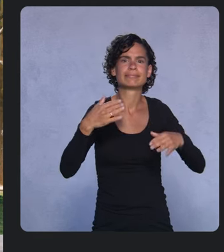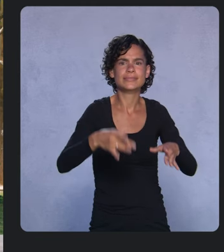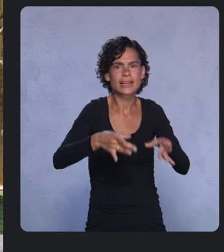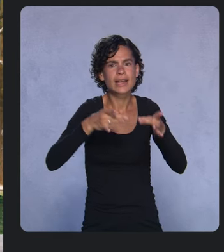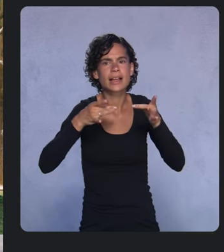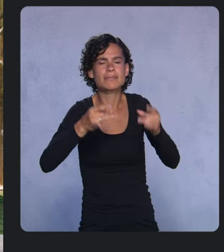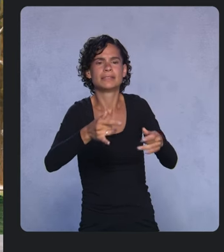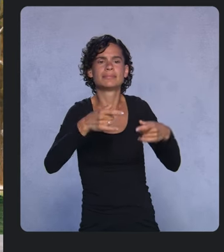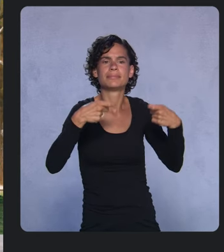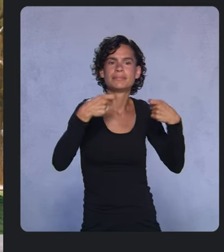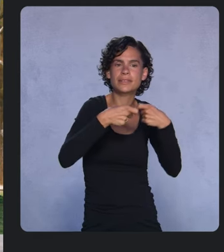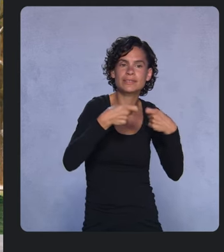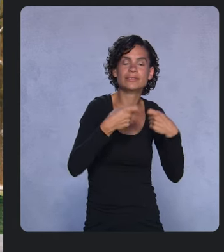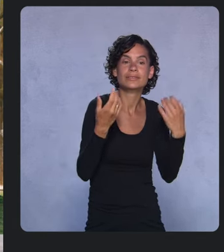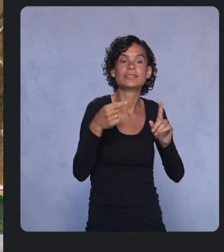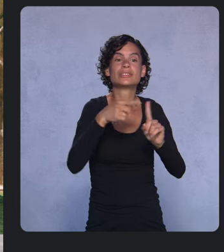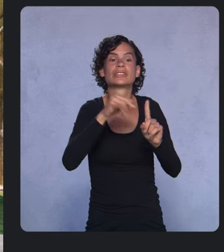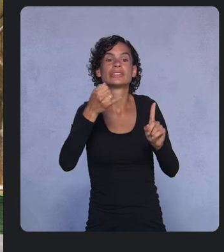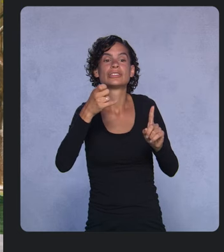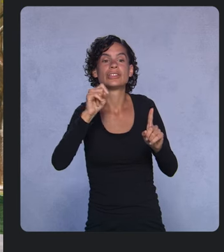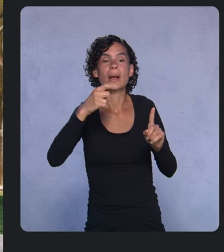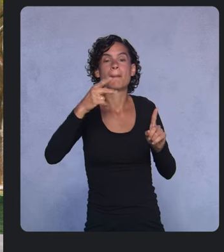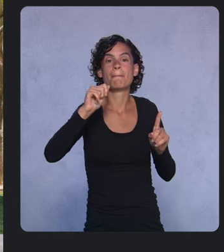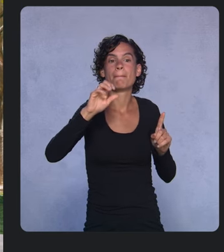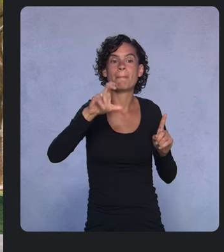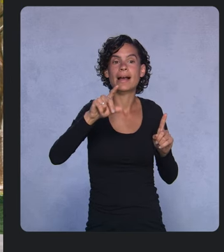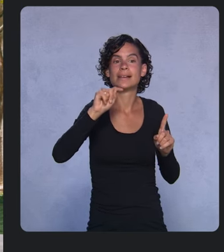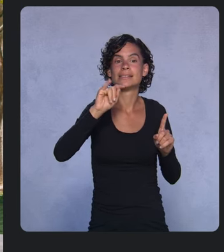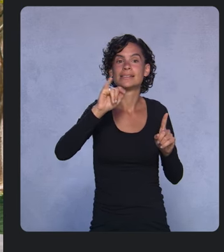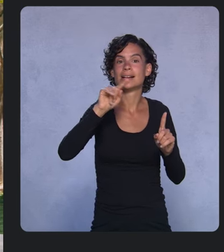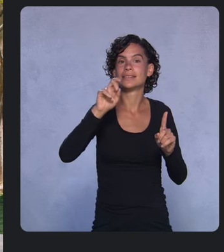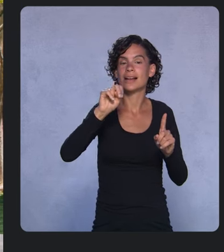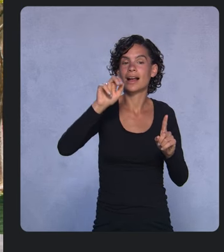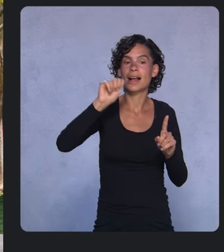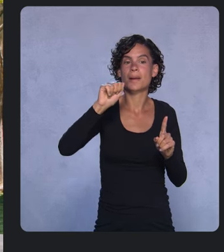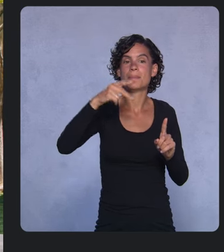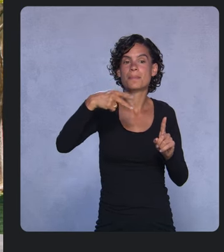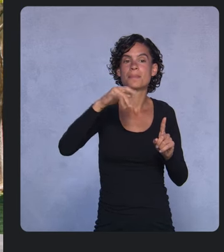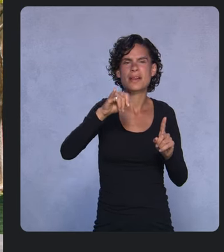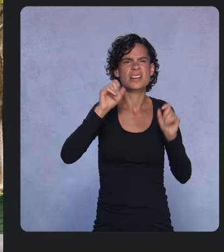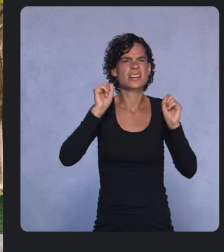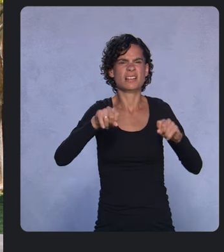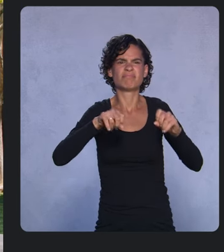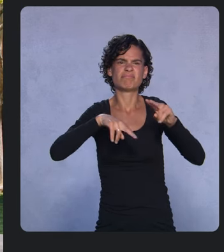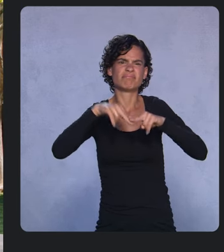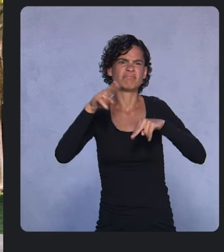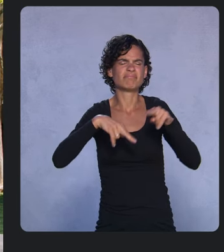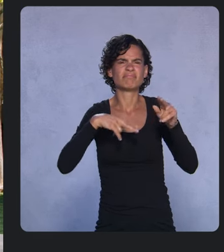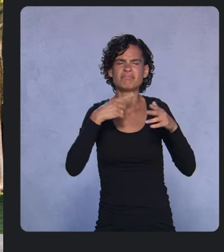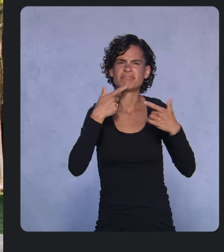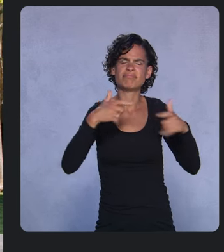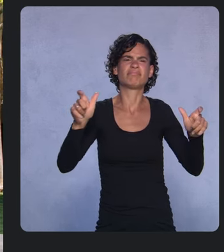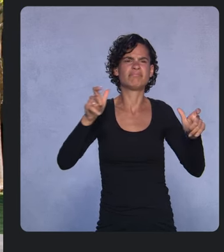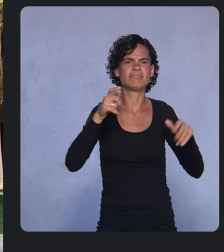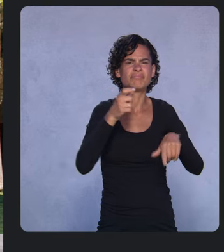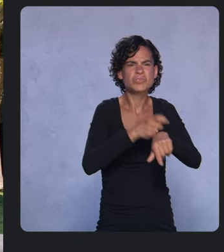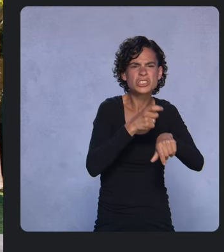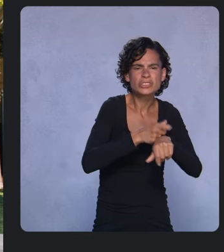so any developer can create a custom tile for all devices in the Wear ecosystem. It’s now in alpha and will start to show up